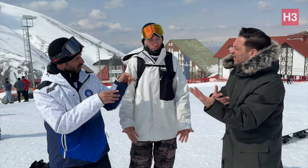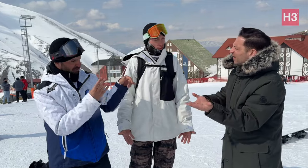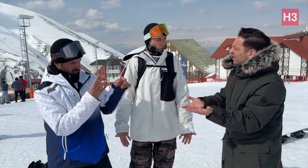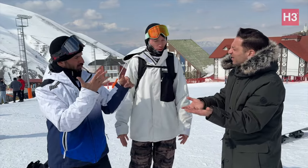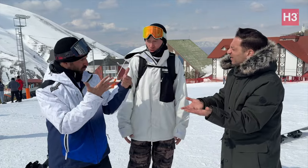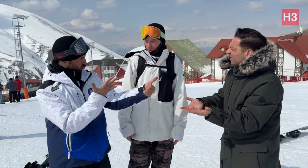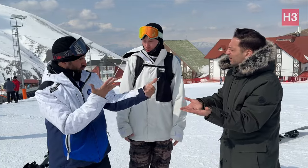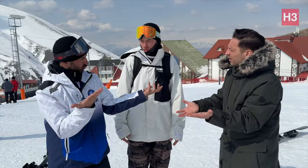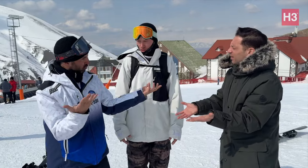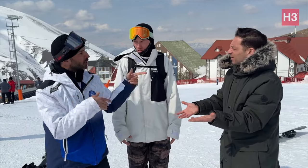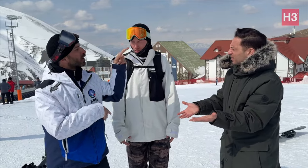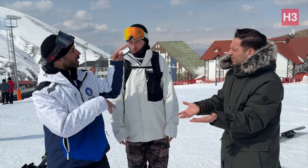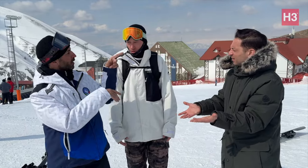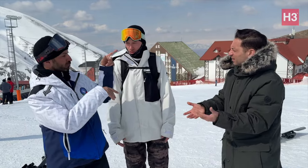[Memno]: Yes, indeed.